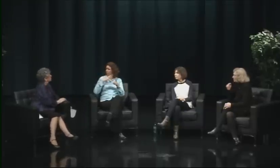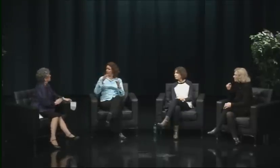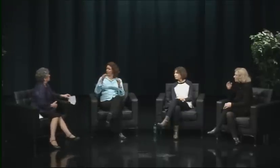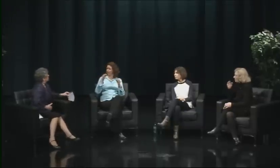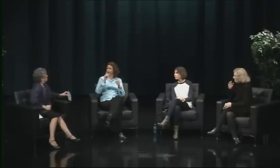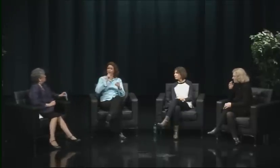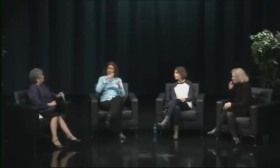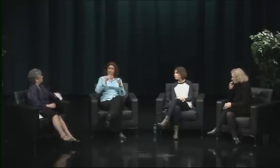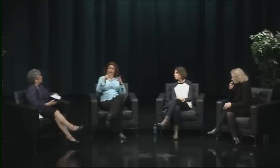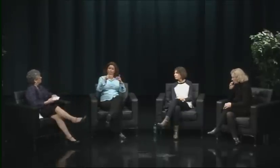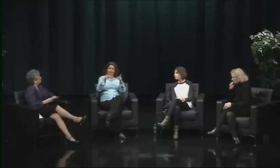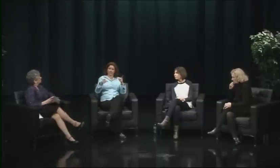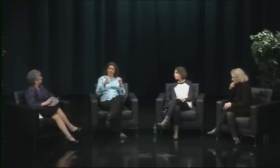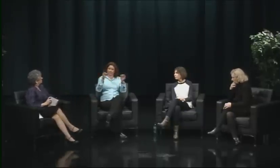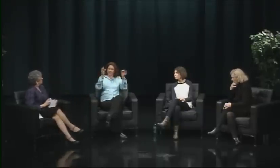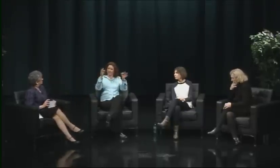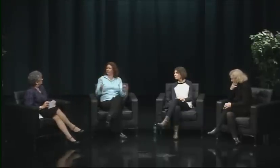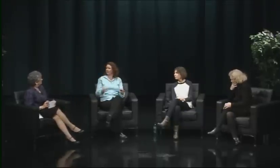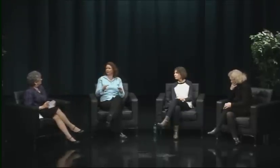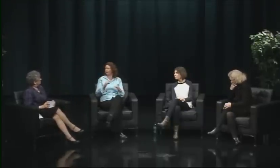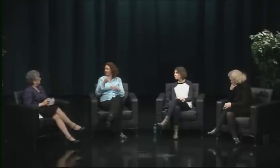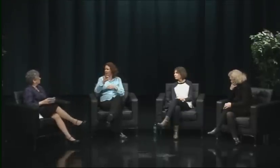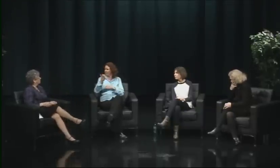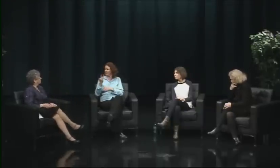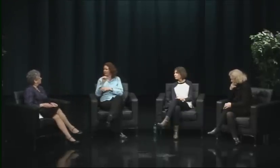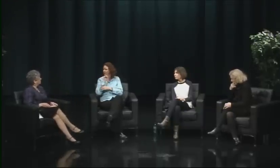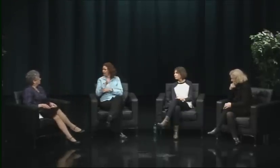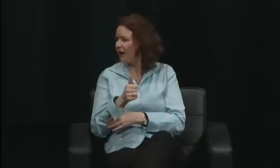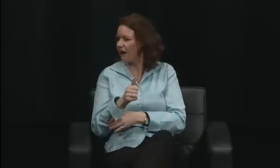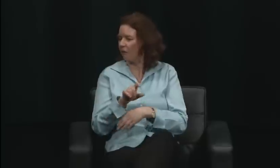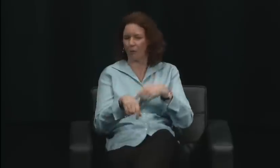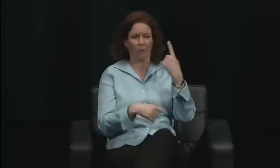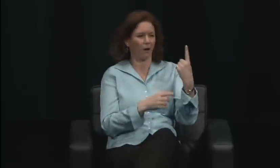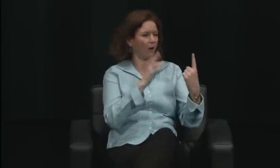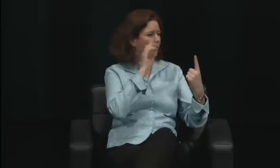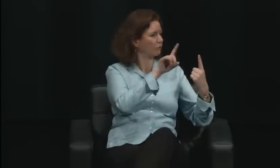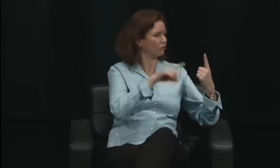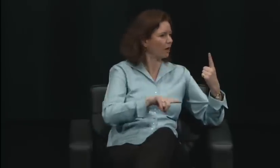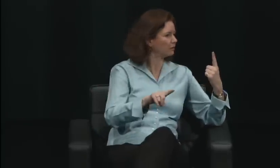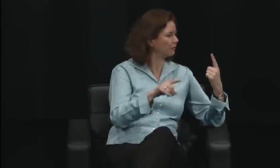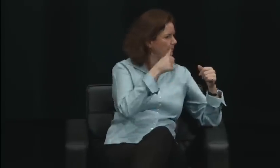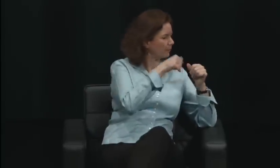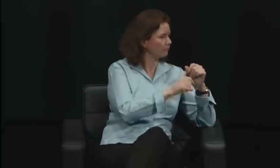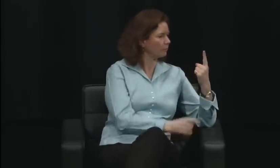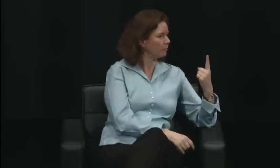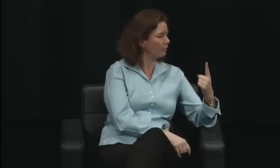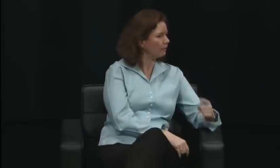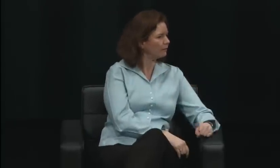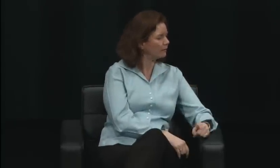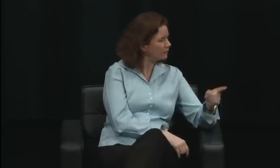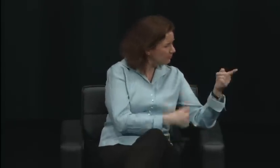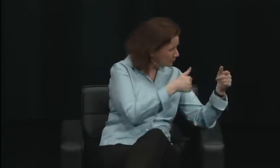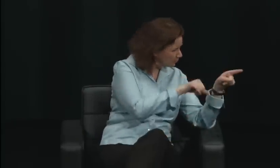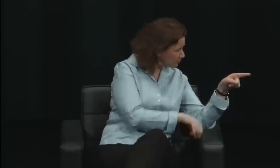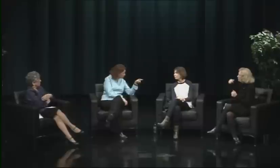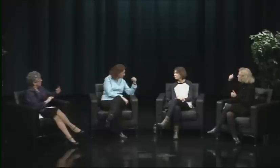But it was really a time for having a deaf president, and that was the goal. It wasn't about gender. It wasn't about the fact that she was a woman.